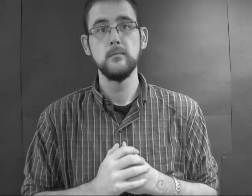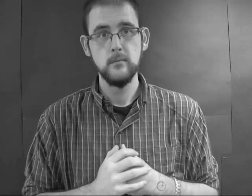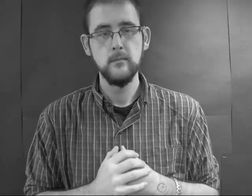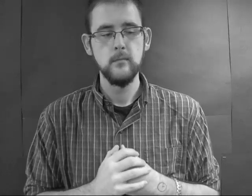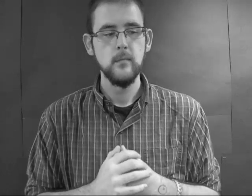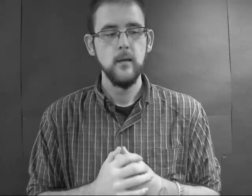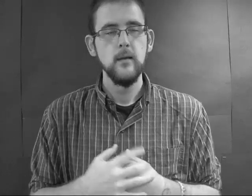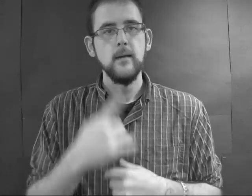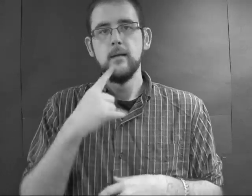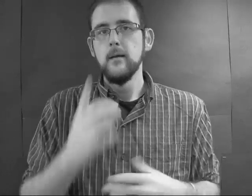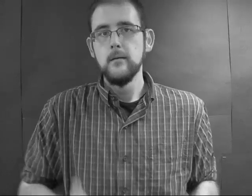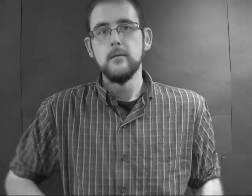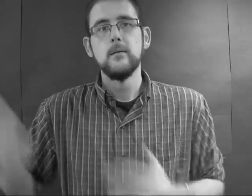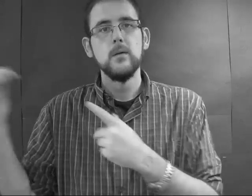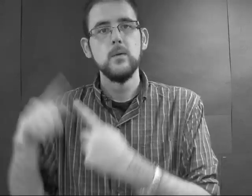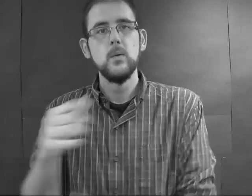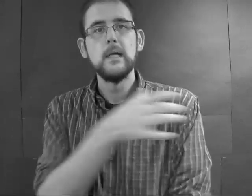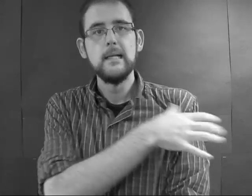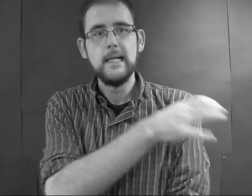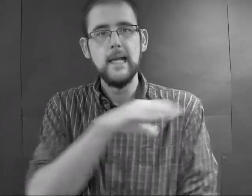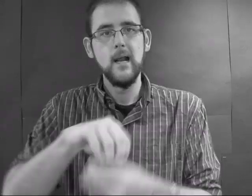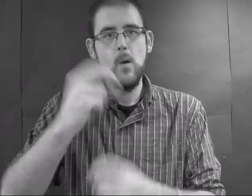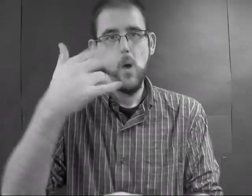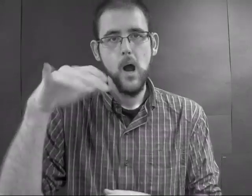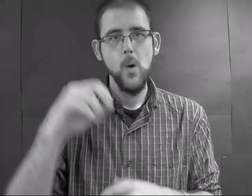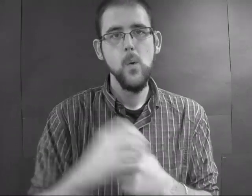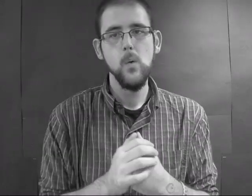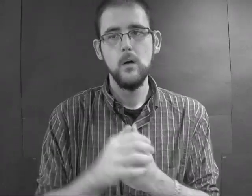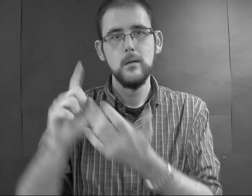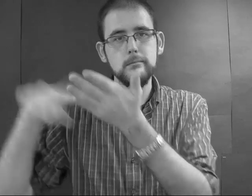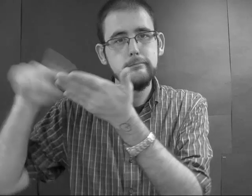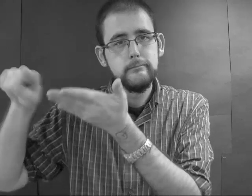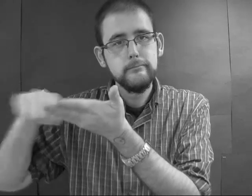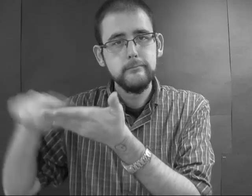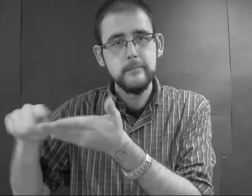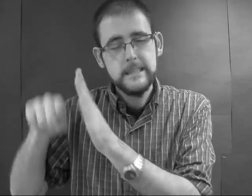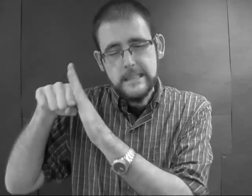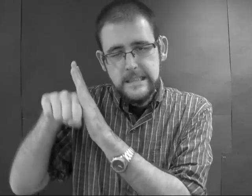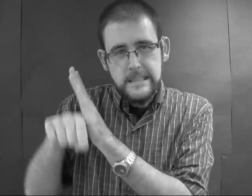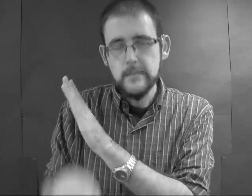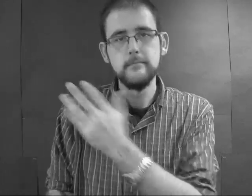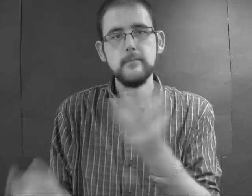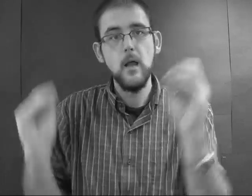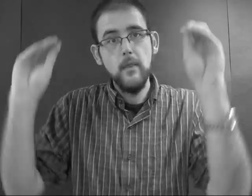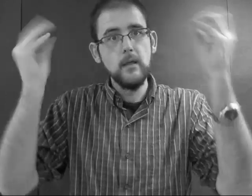So she takes Regan to a clinic in Ohio, which can't find anything